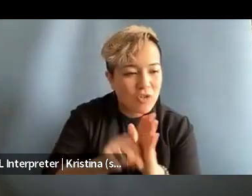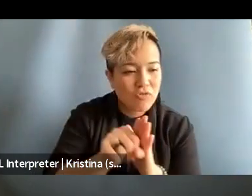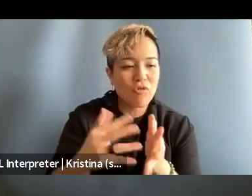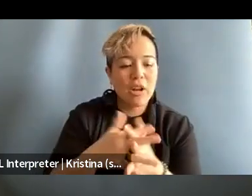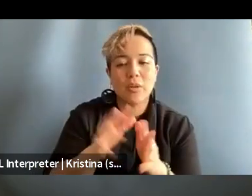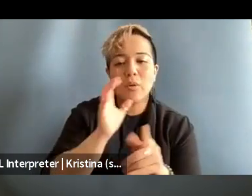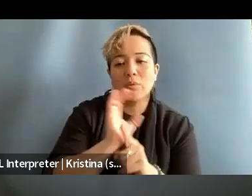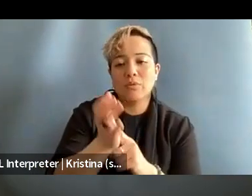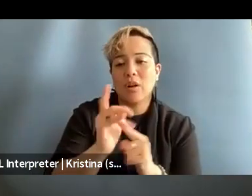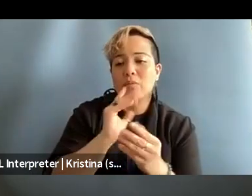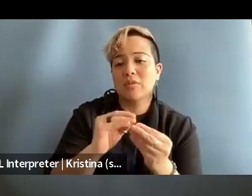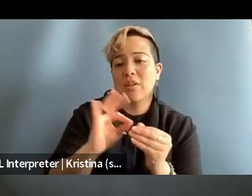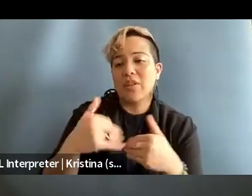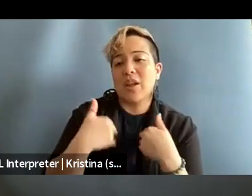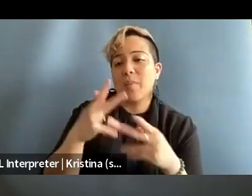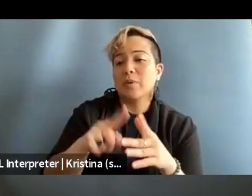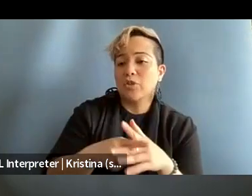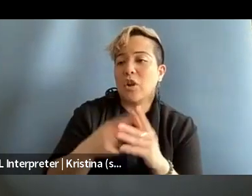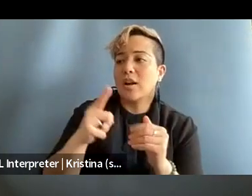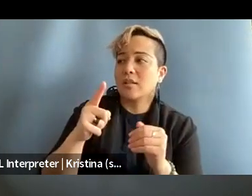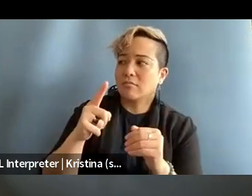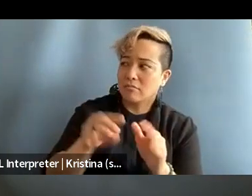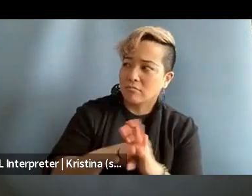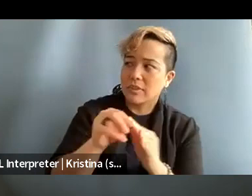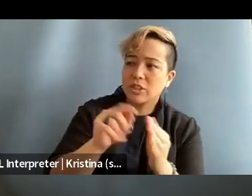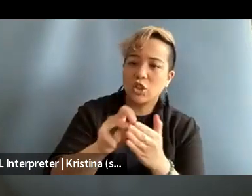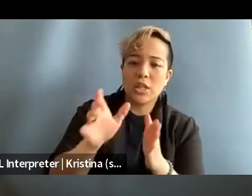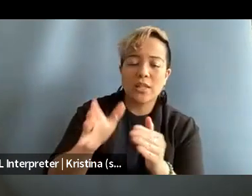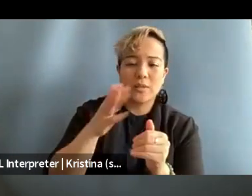I would say of young people starting out in journalism especially 'cause it's like difficult